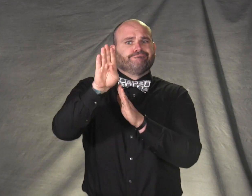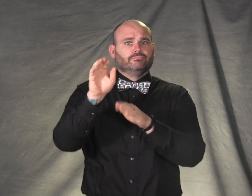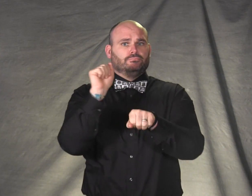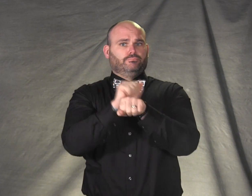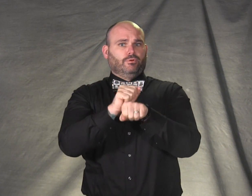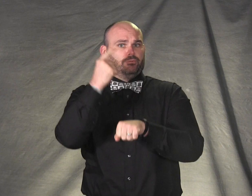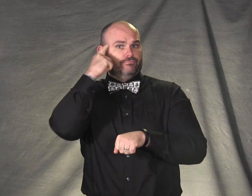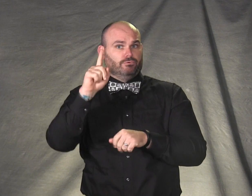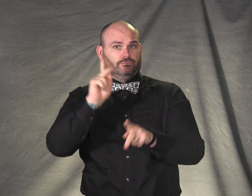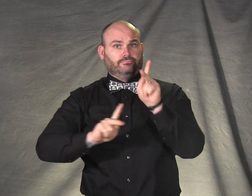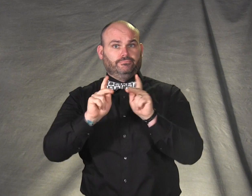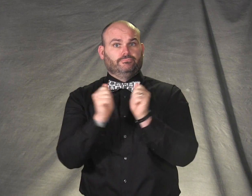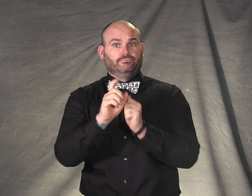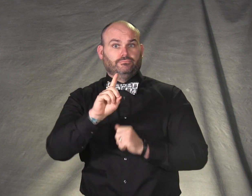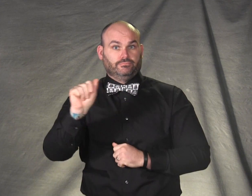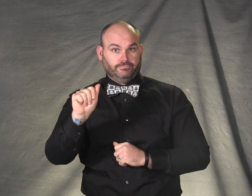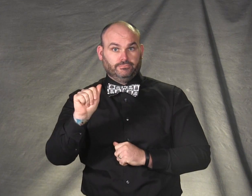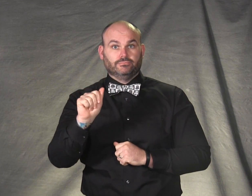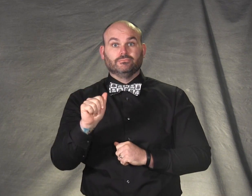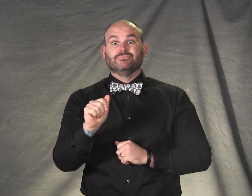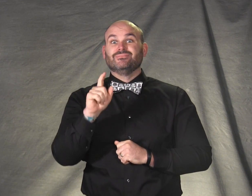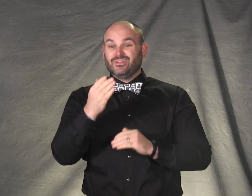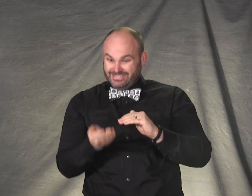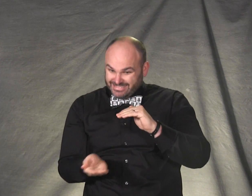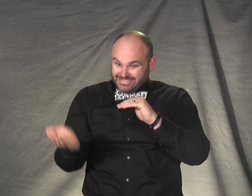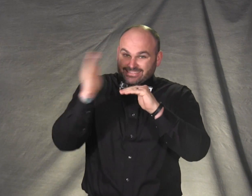for people with disabilities